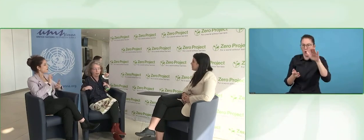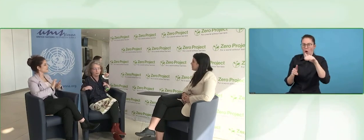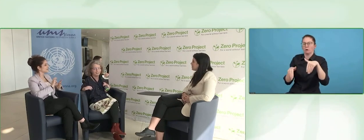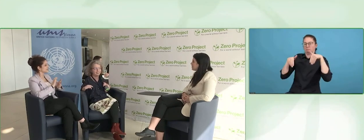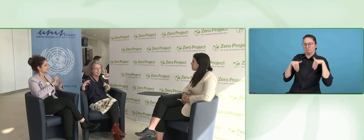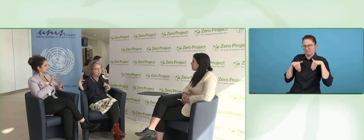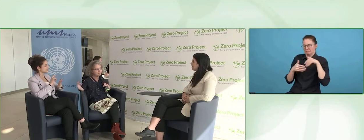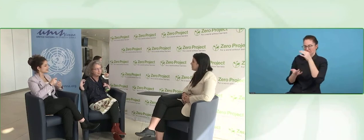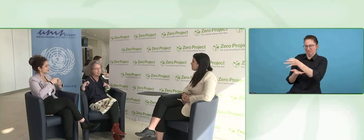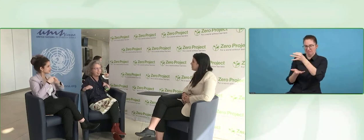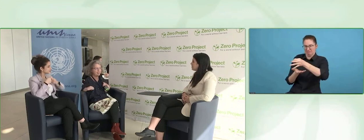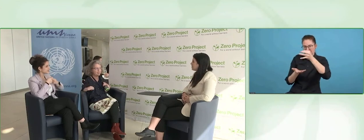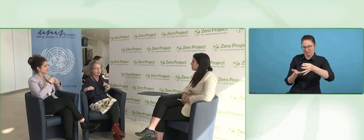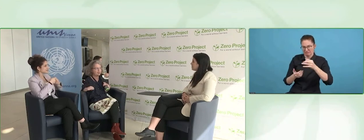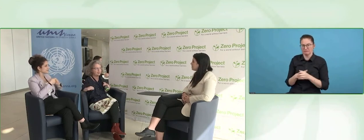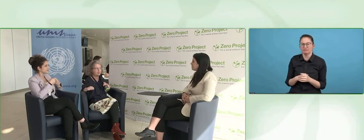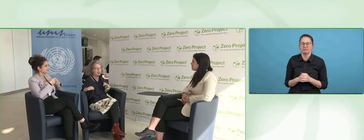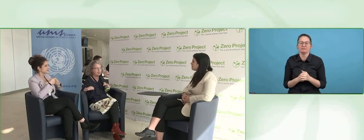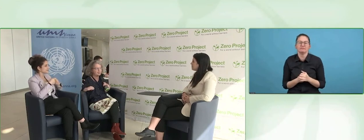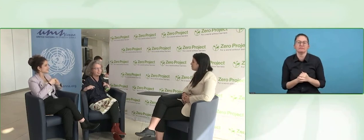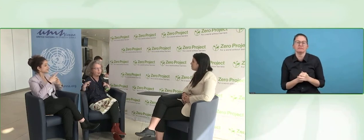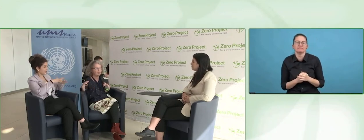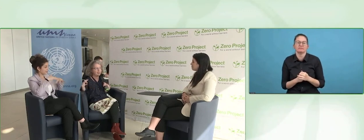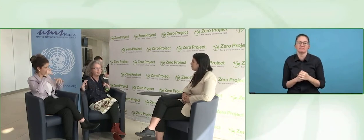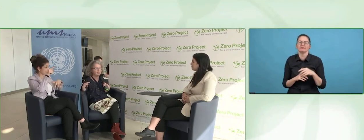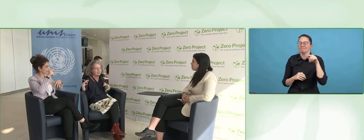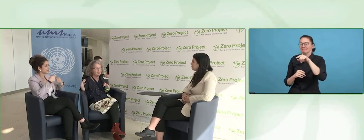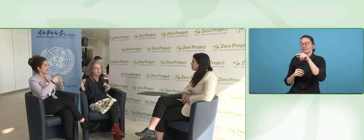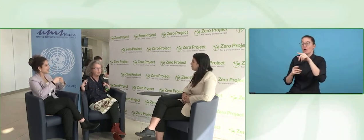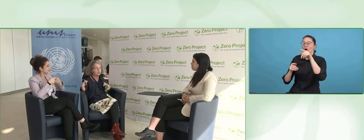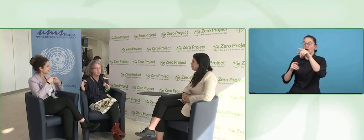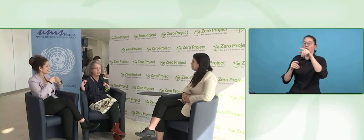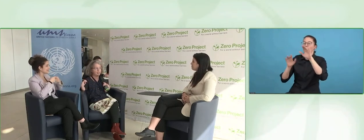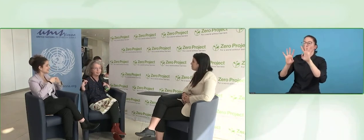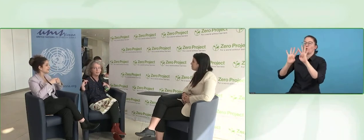back office, the office of the Parliament – is organising the voting machine.